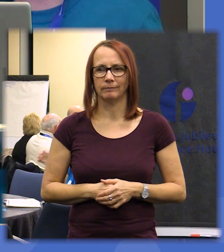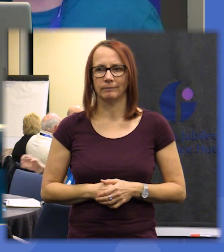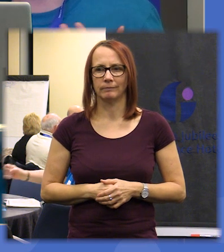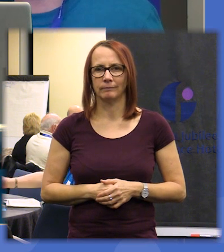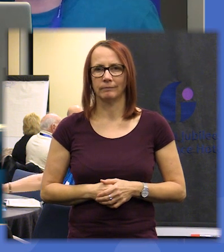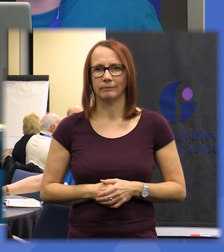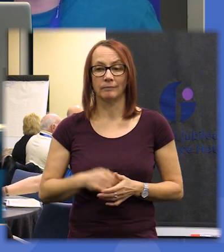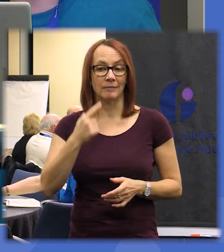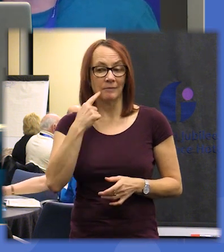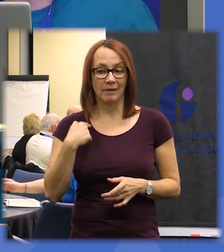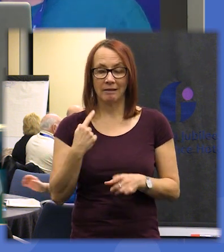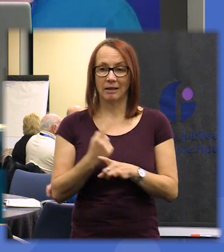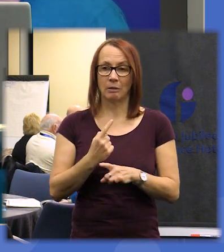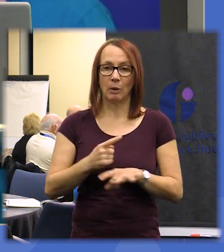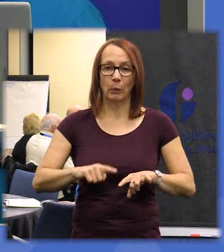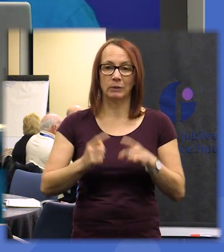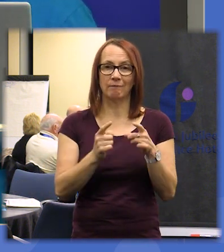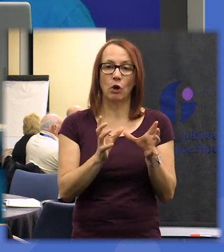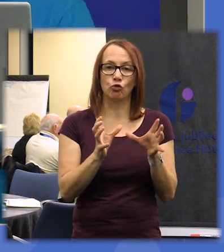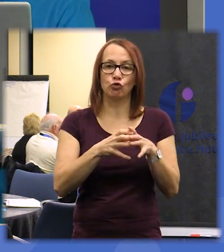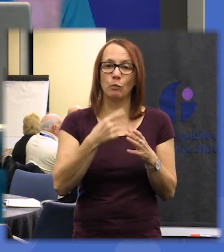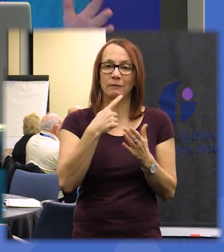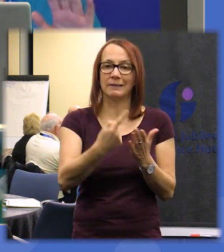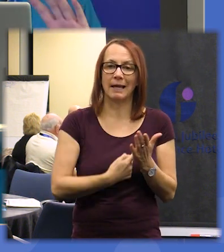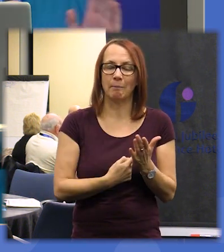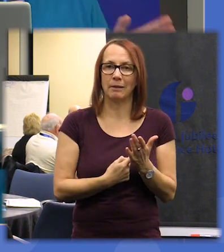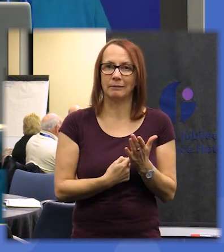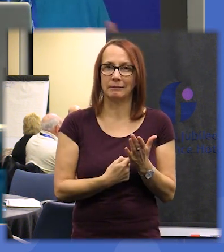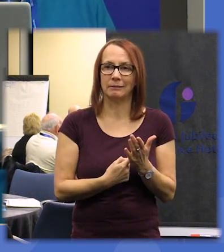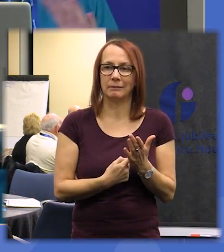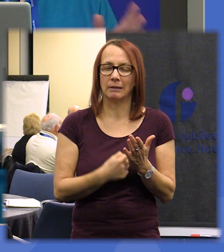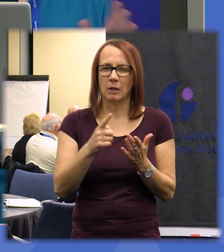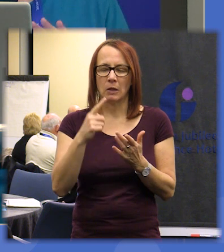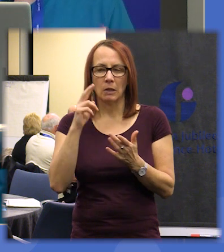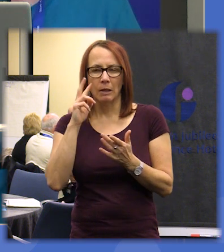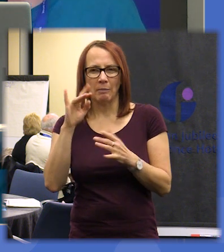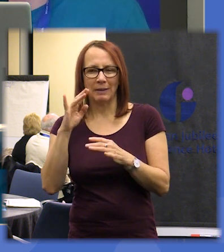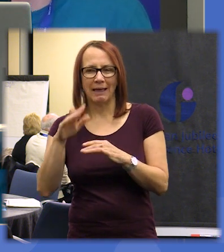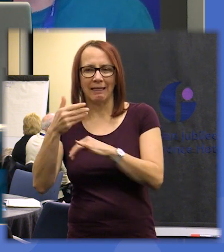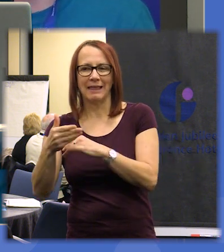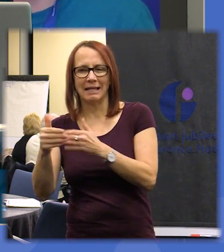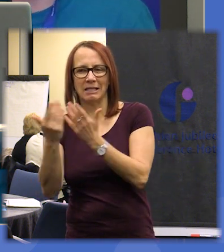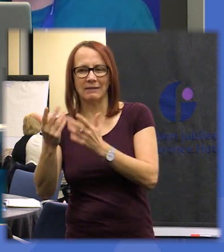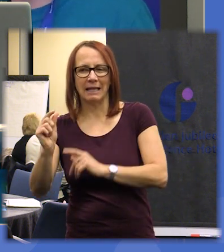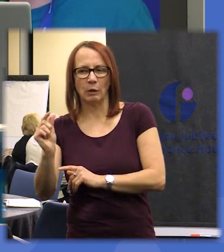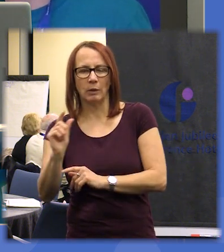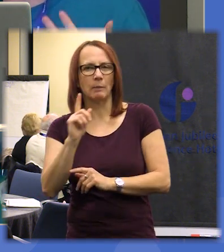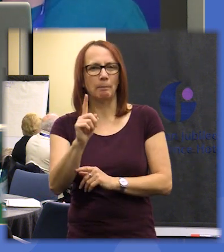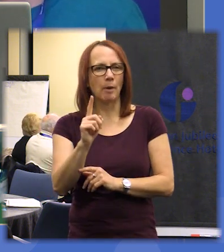groups of statements what none of you hurt although we did get a flavor at the end of the day when we shared some stuff across the room but none of you heard